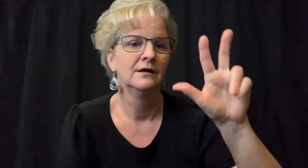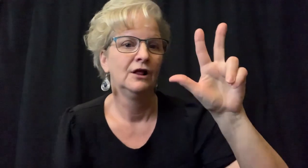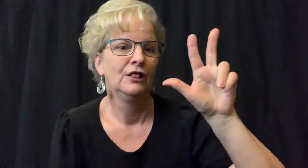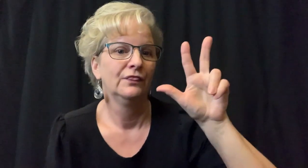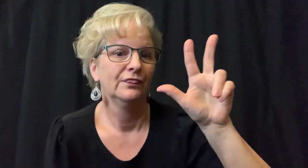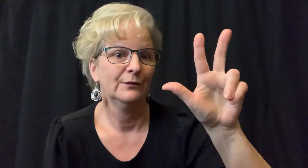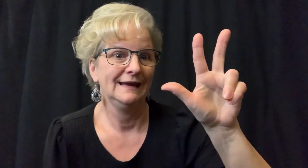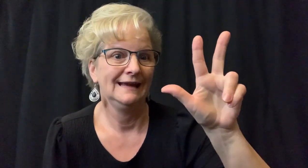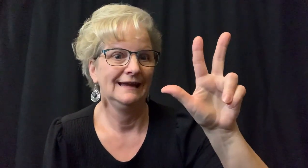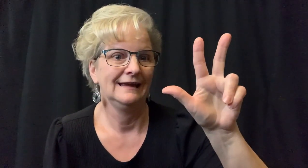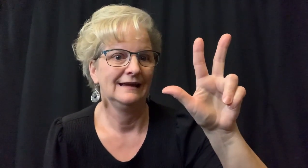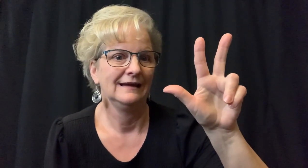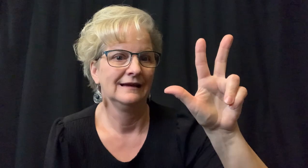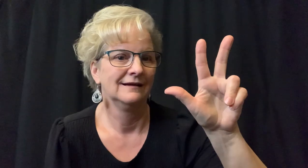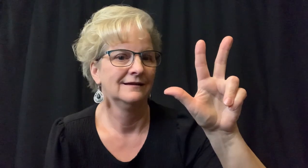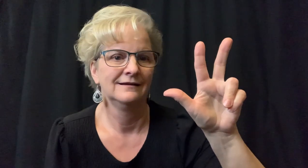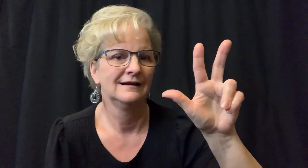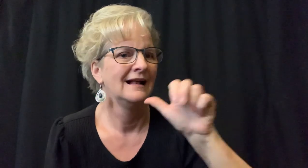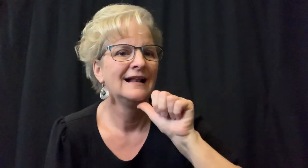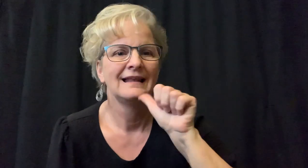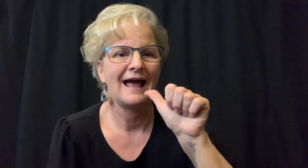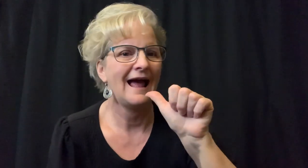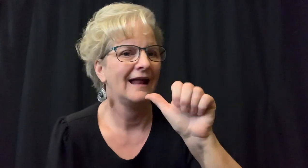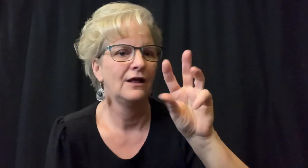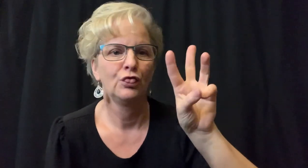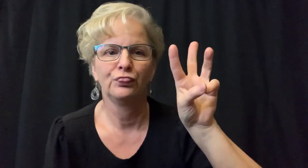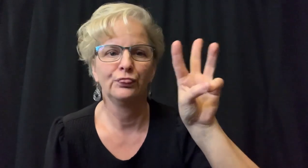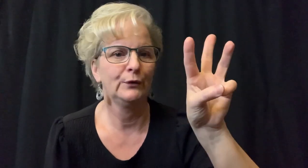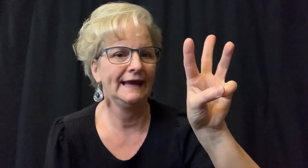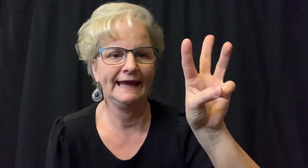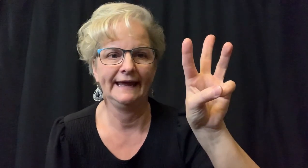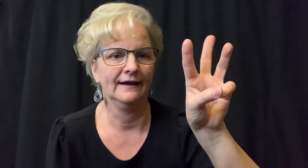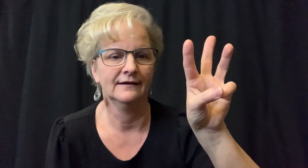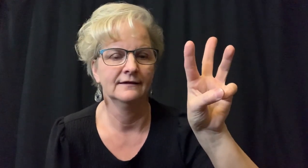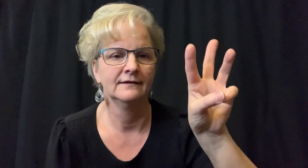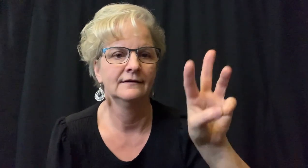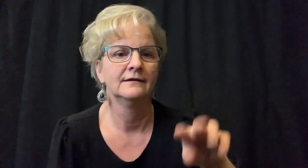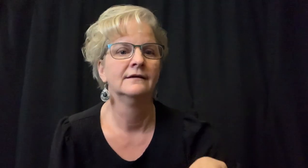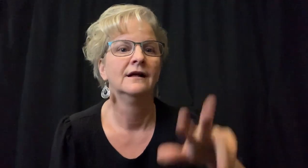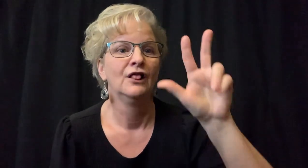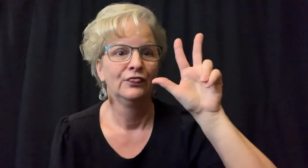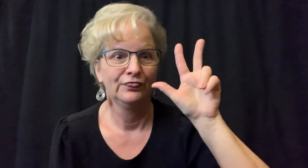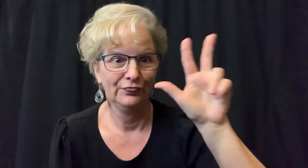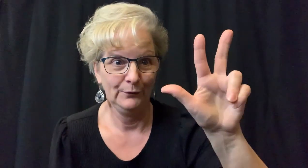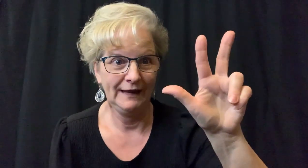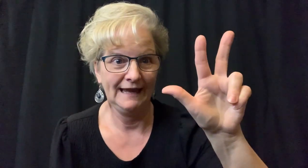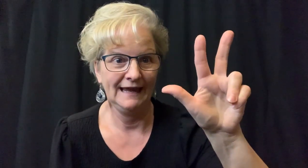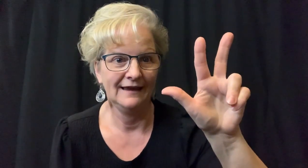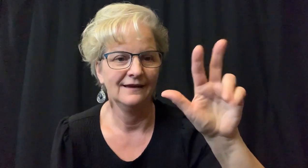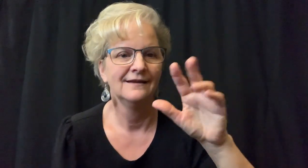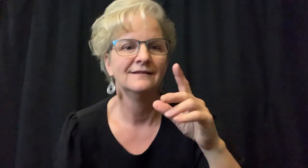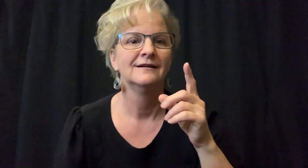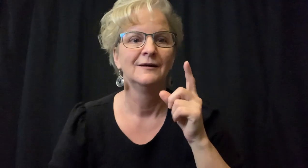Related to number three, and this is not the right sign for number three. This sign is the correct letter for three.